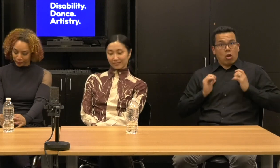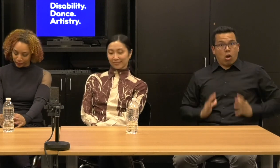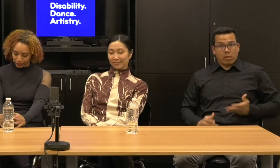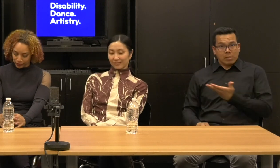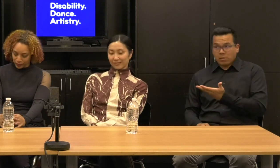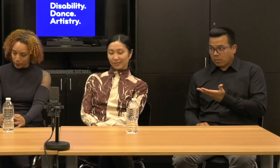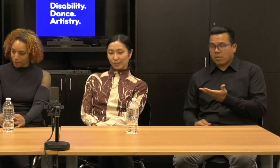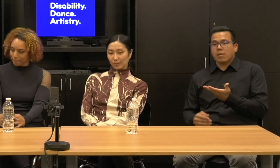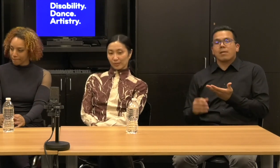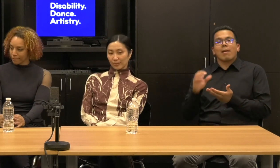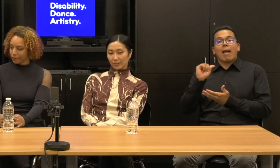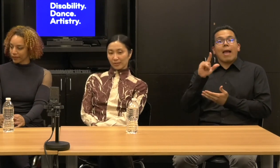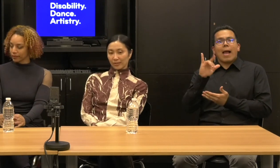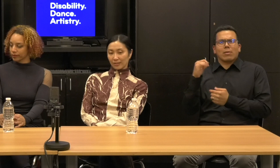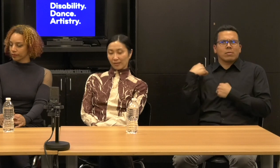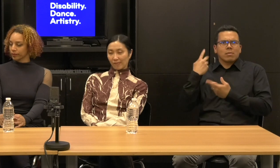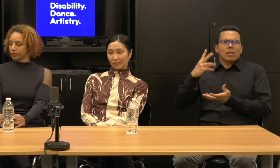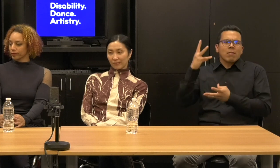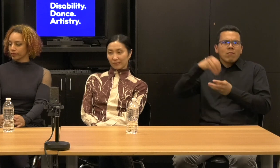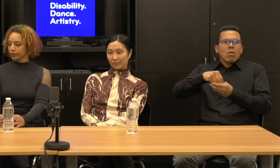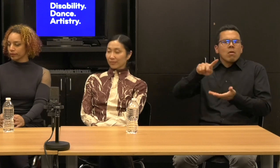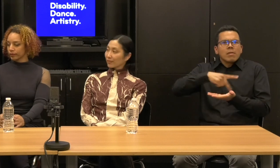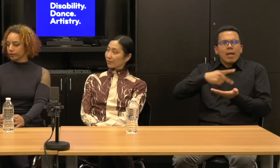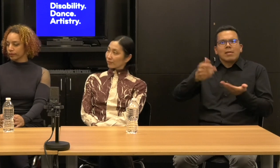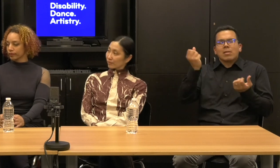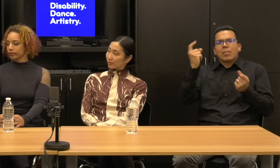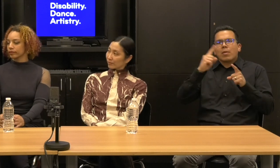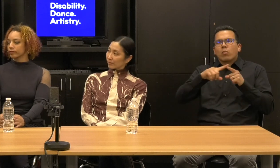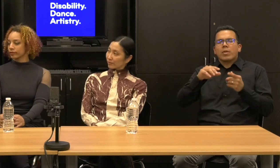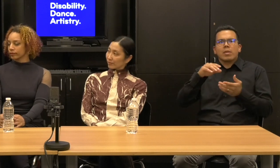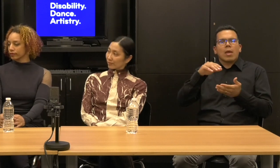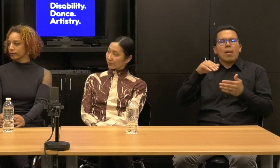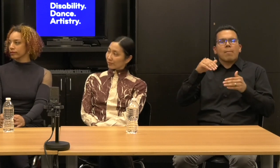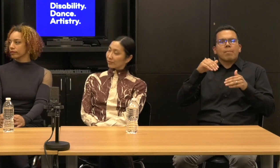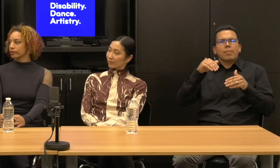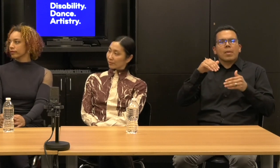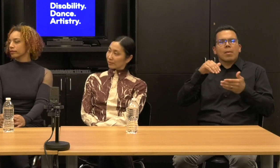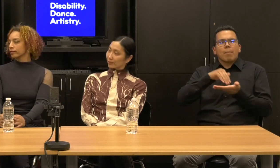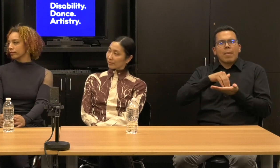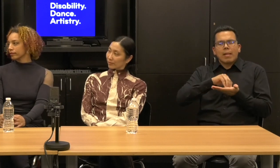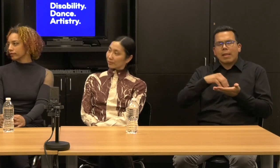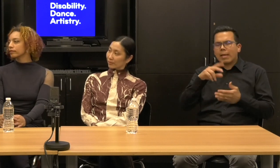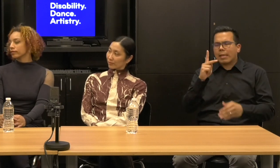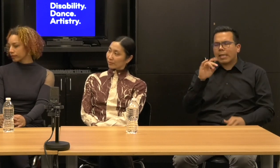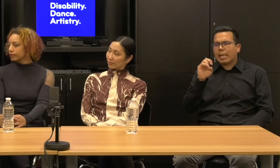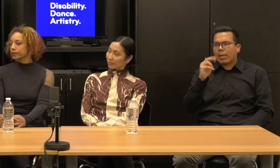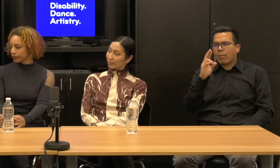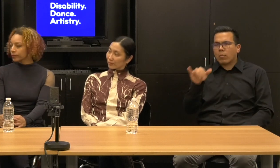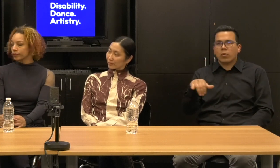Alice has danced in projects with Ballet Kimery, G dance, and Mark Brew Dance Company, a dance